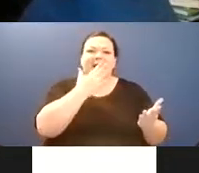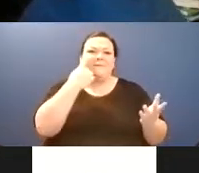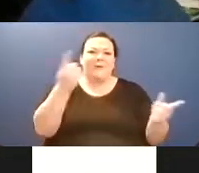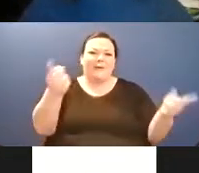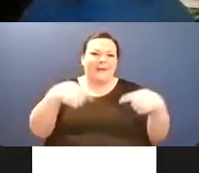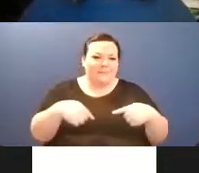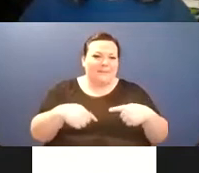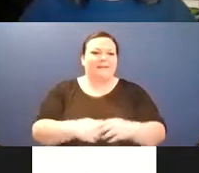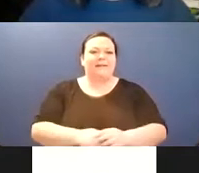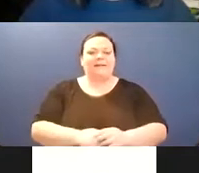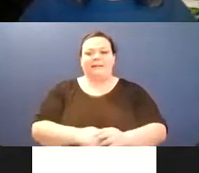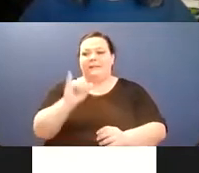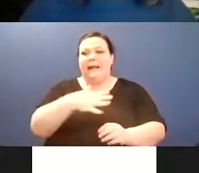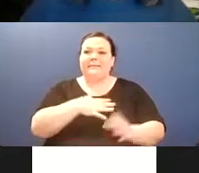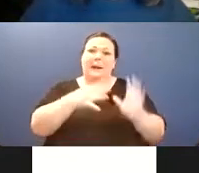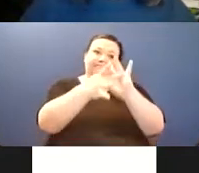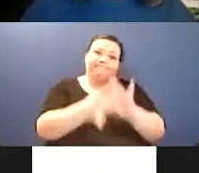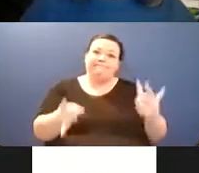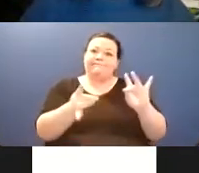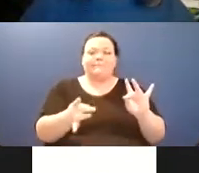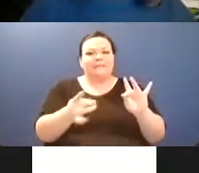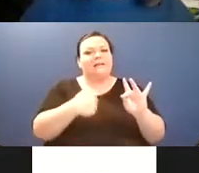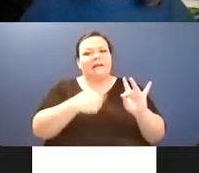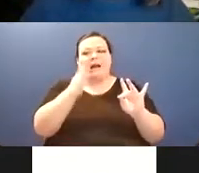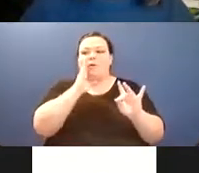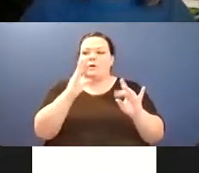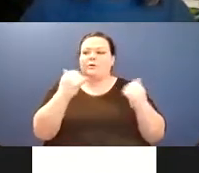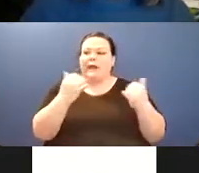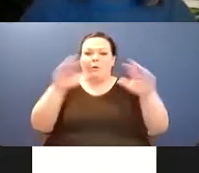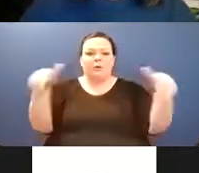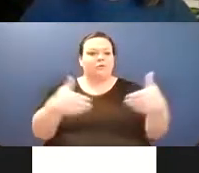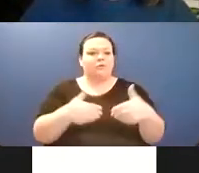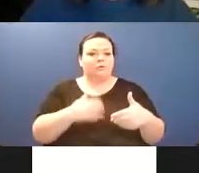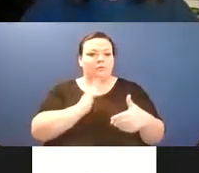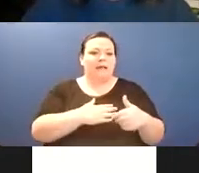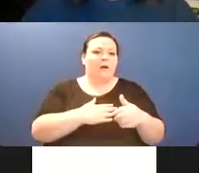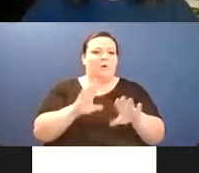We put Gwen in the awkward position of both reading something and um managing all of the tech